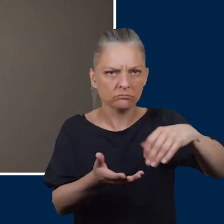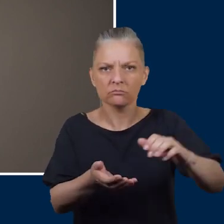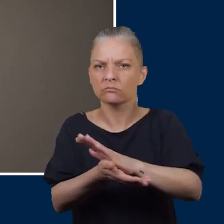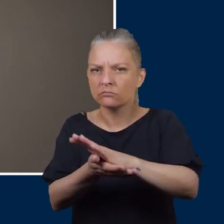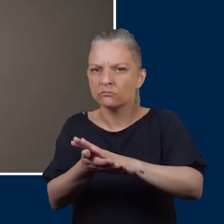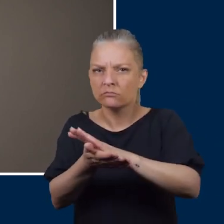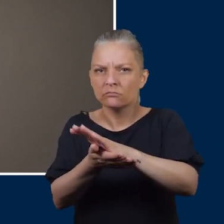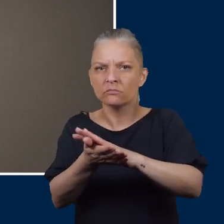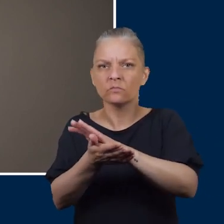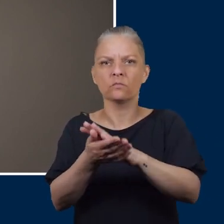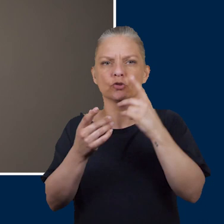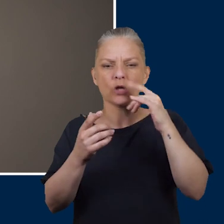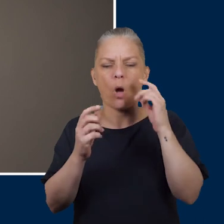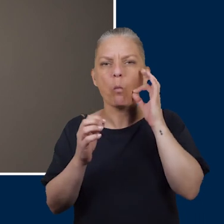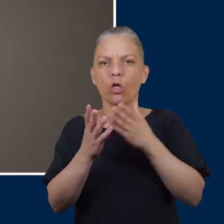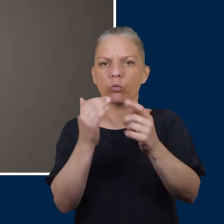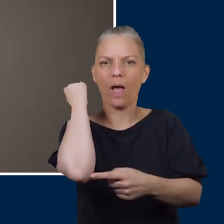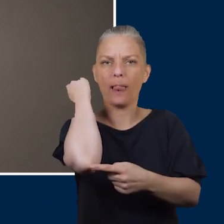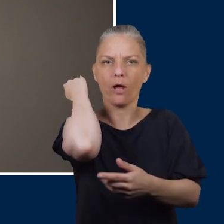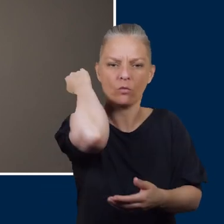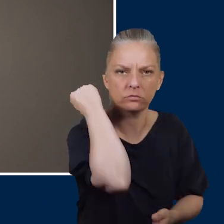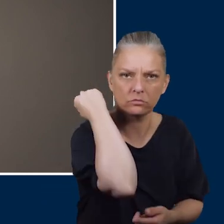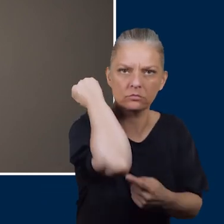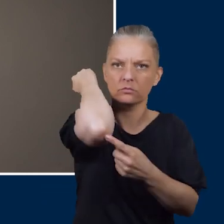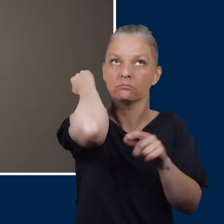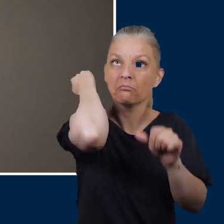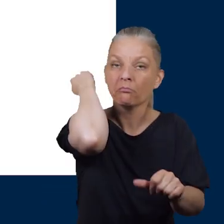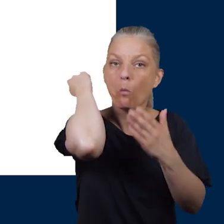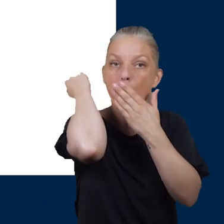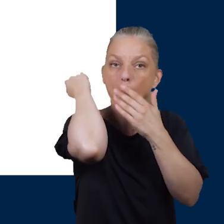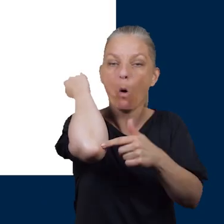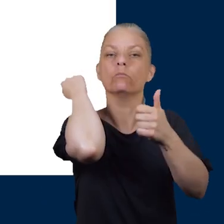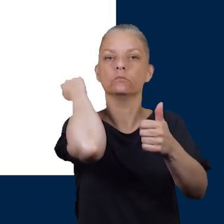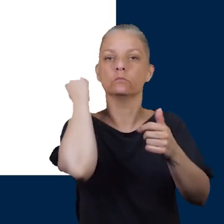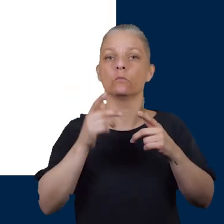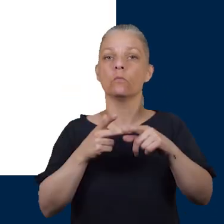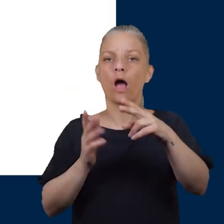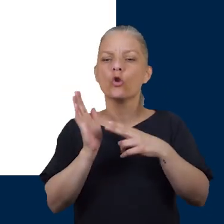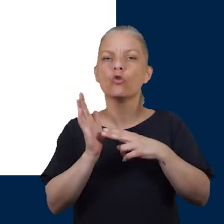elbow as again if you're in neuropathy you might not realize the water is too hot. You should then